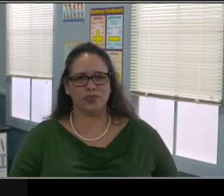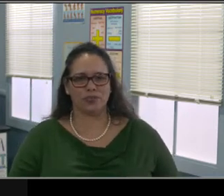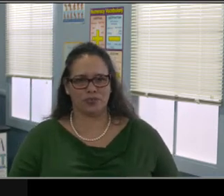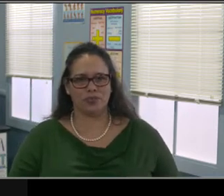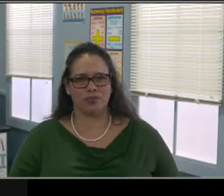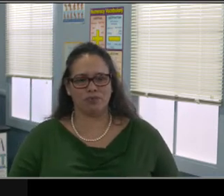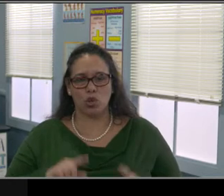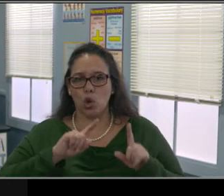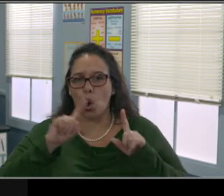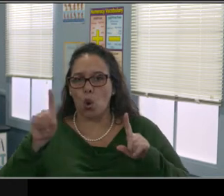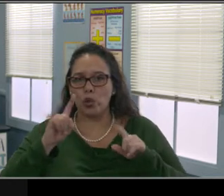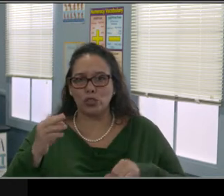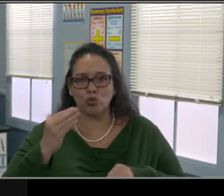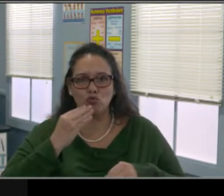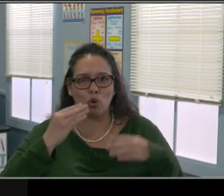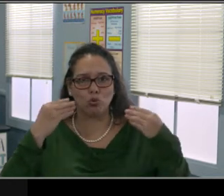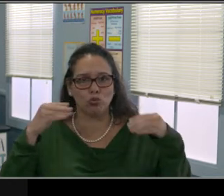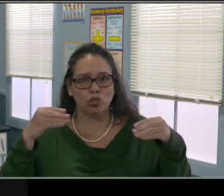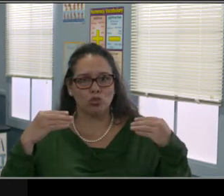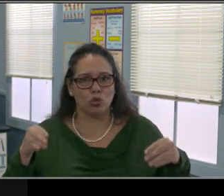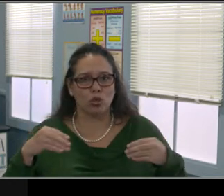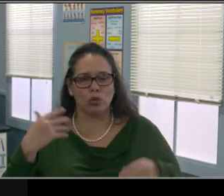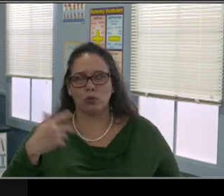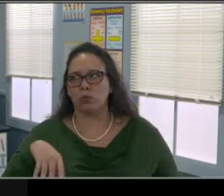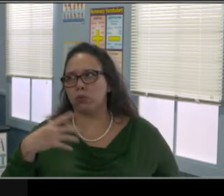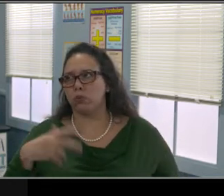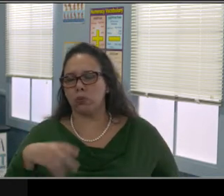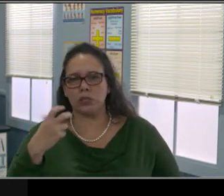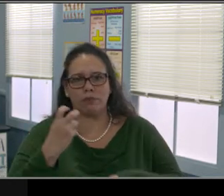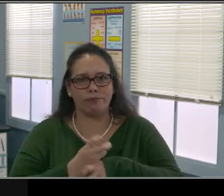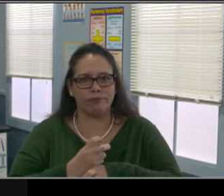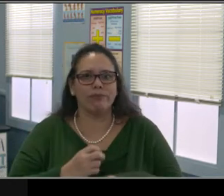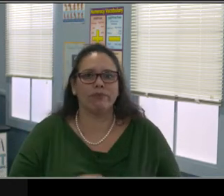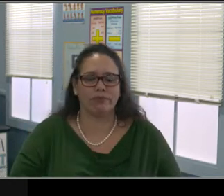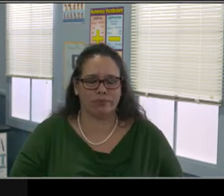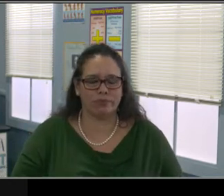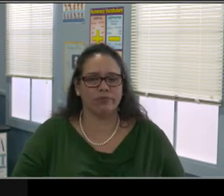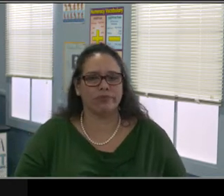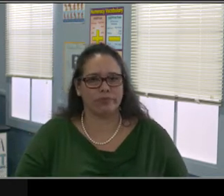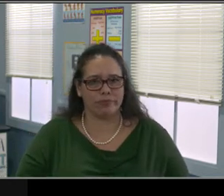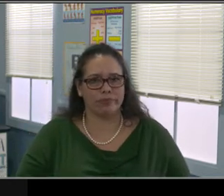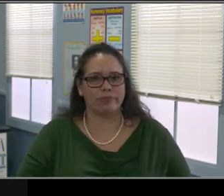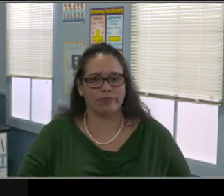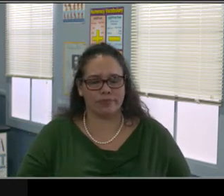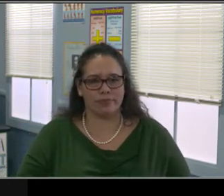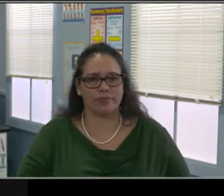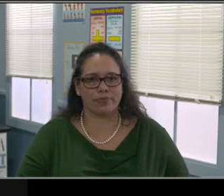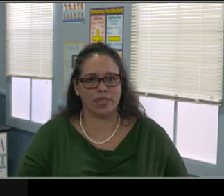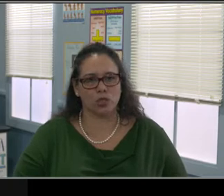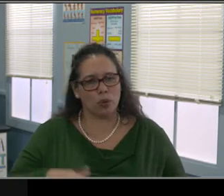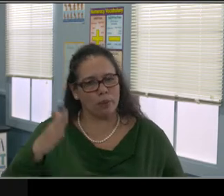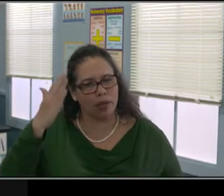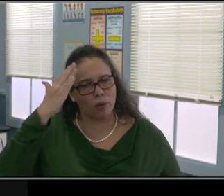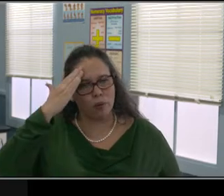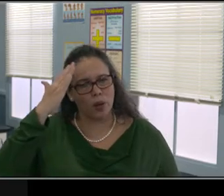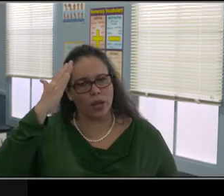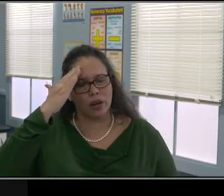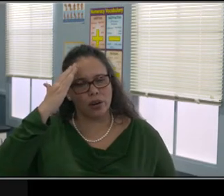A, to punish my child for doing wrong. B, to teach my child the decision-making.